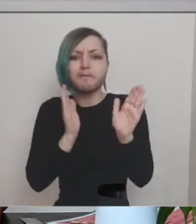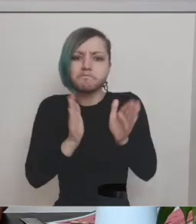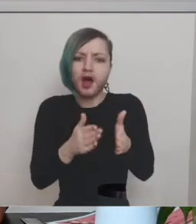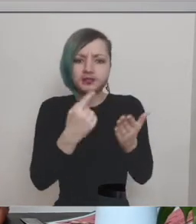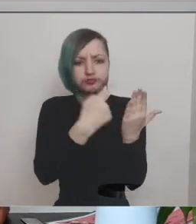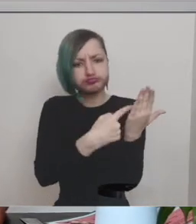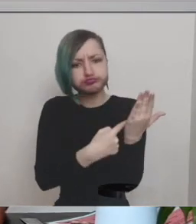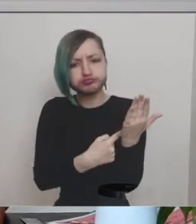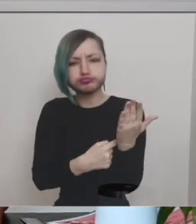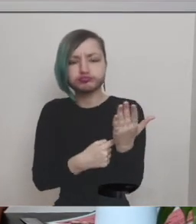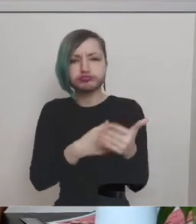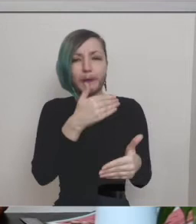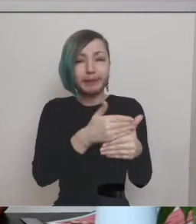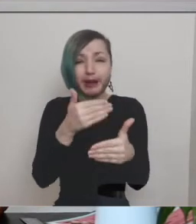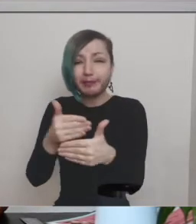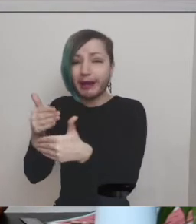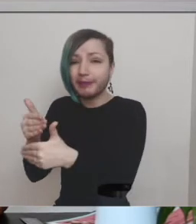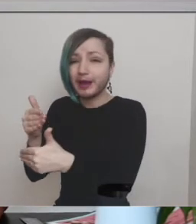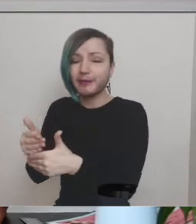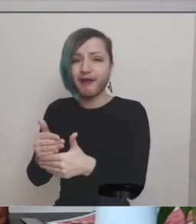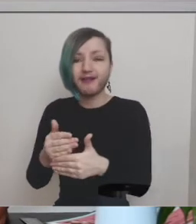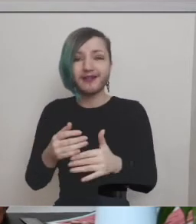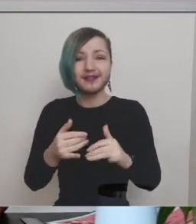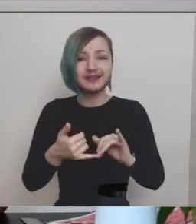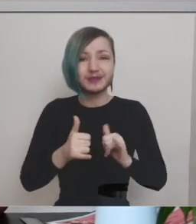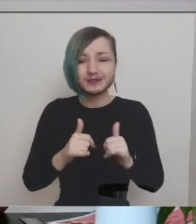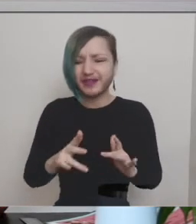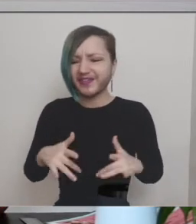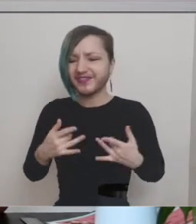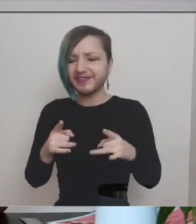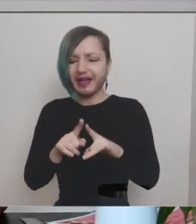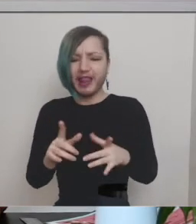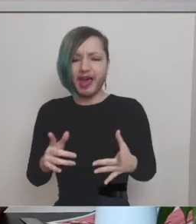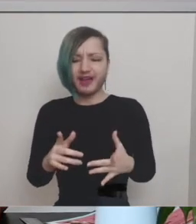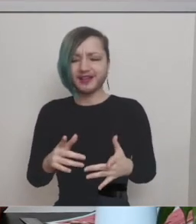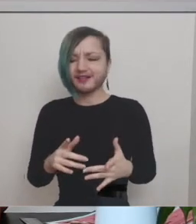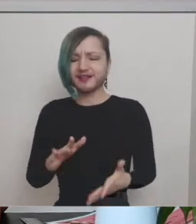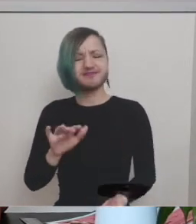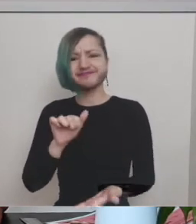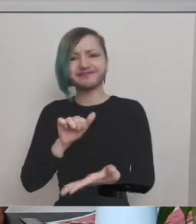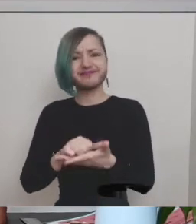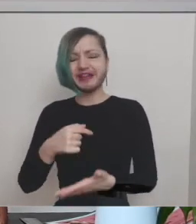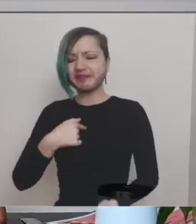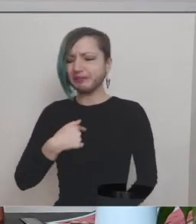many barriers to feeling as though you don't belong or that you're not doing things right